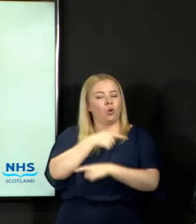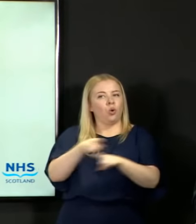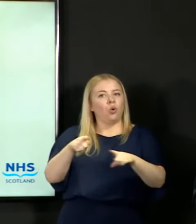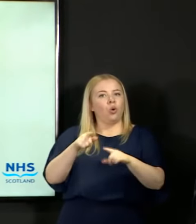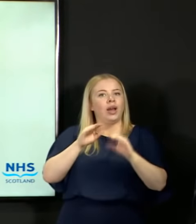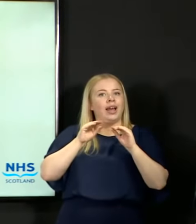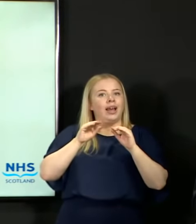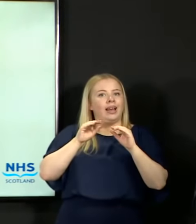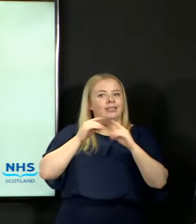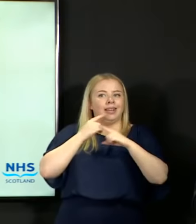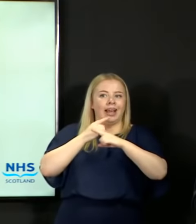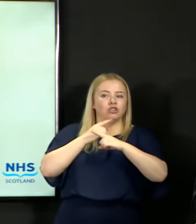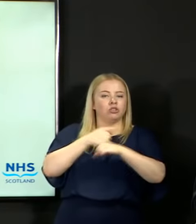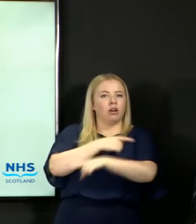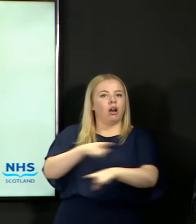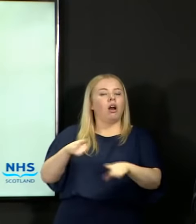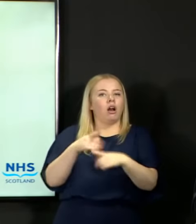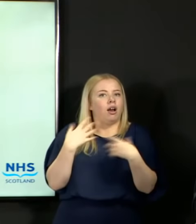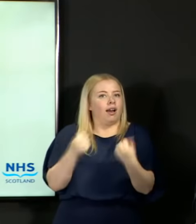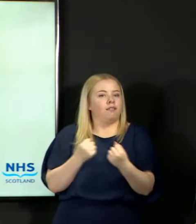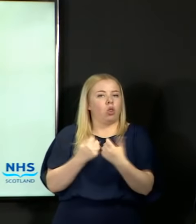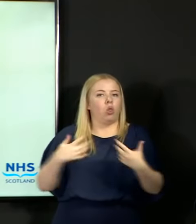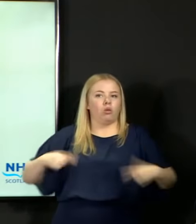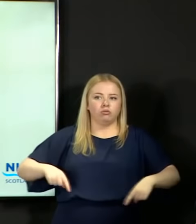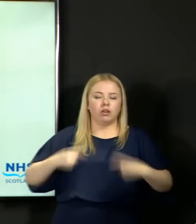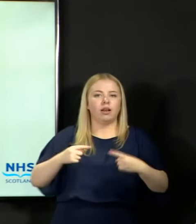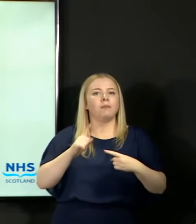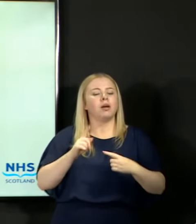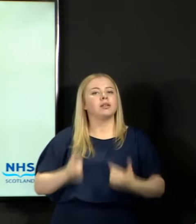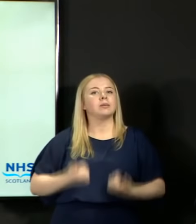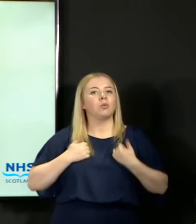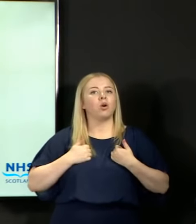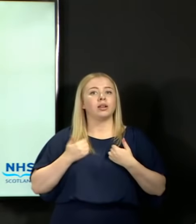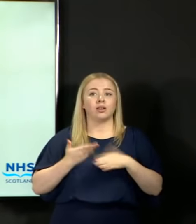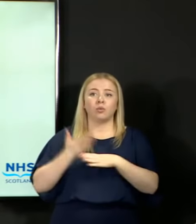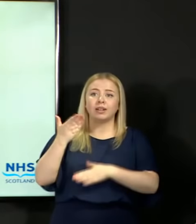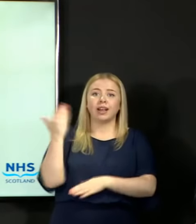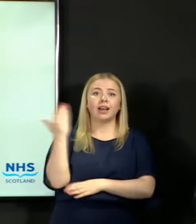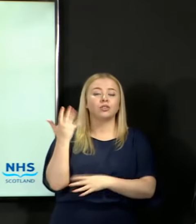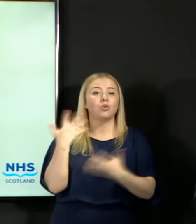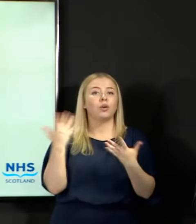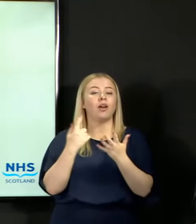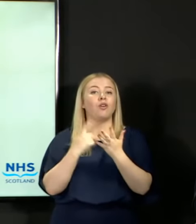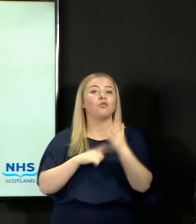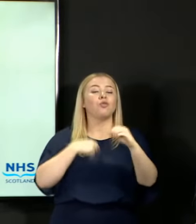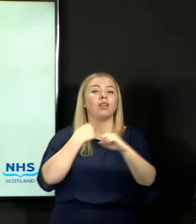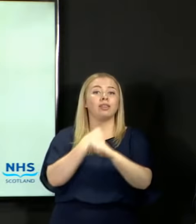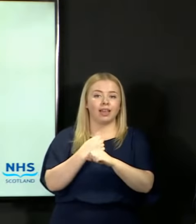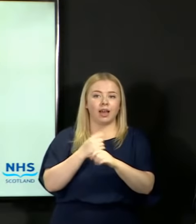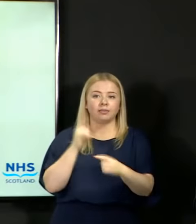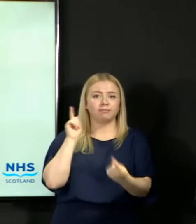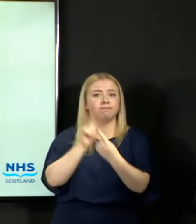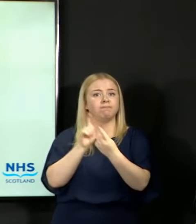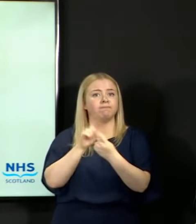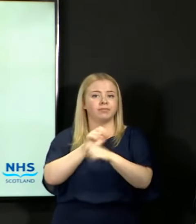But this morning I was at Stonewall High School in Rutherglen today where I met staff and pupils.